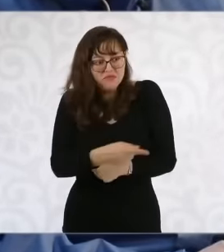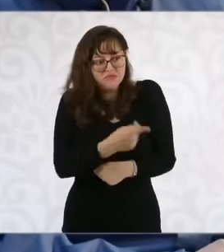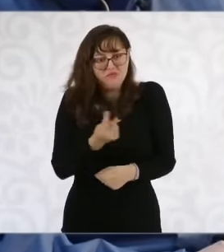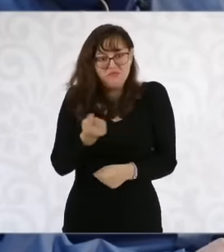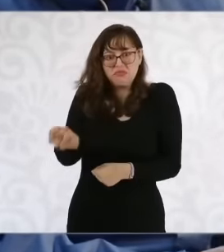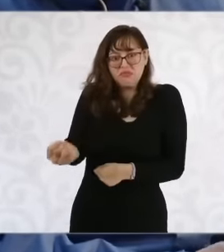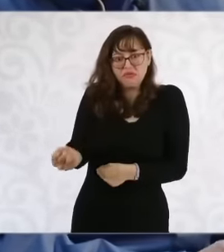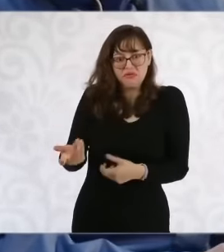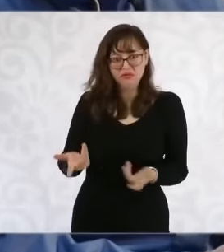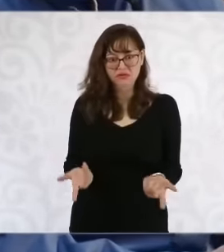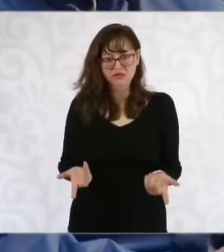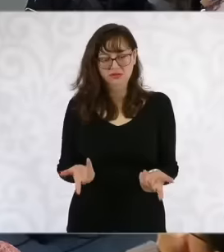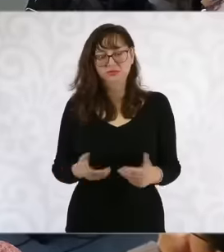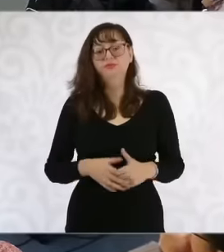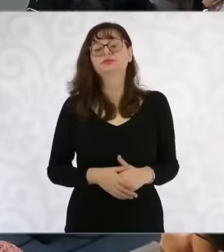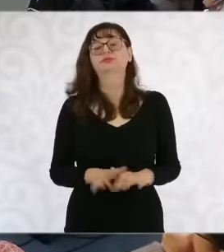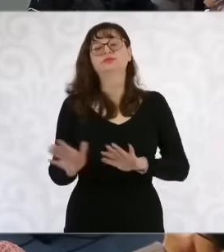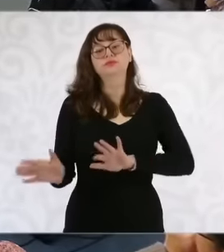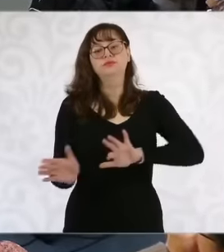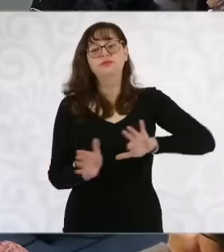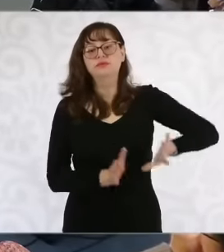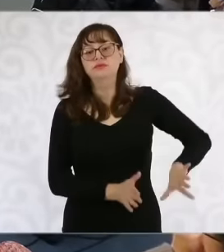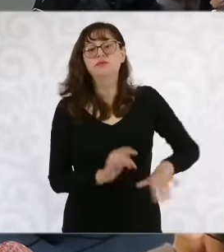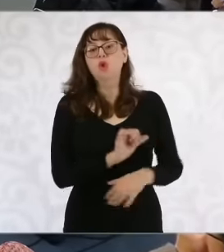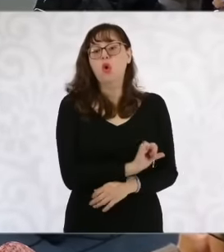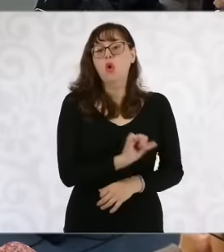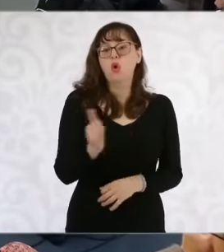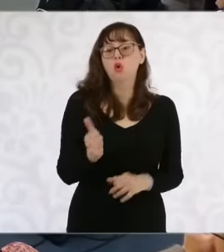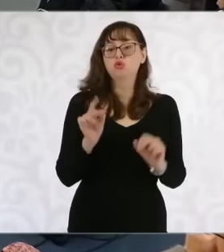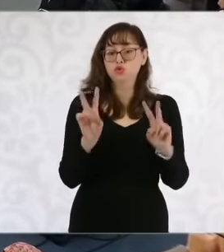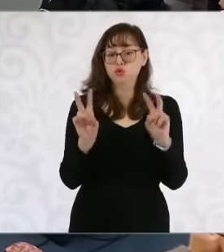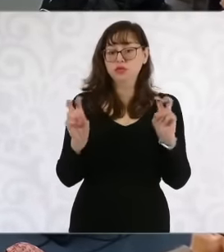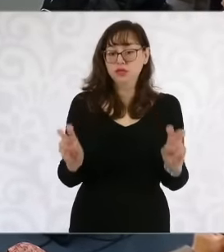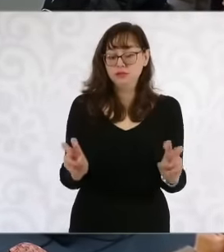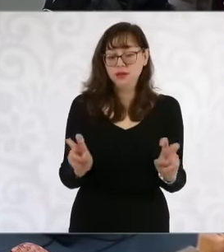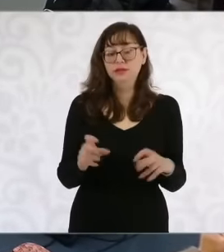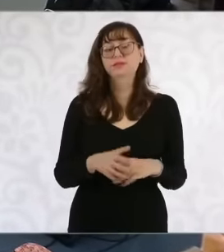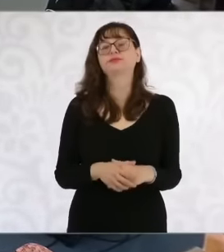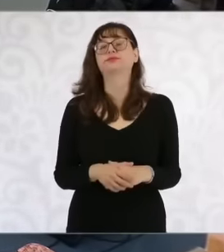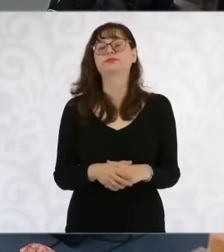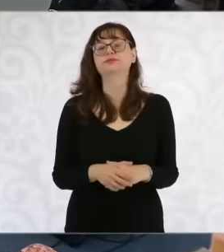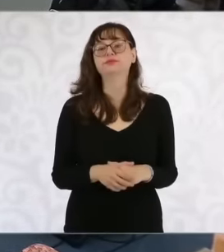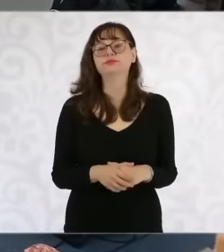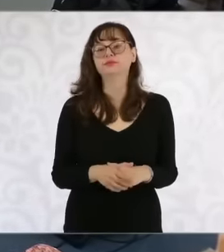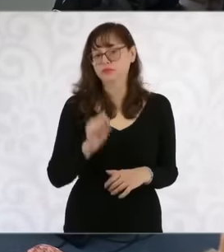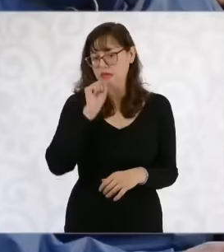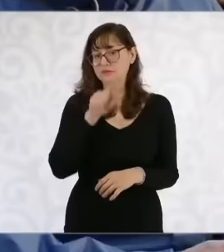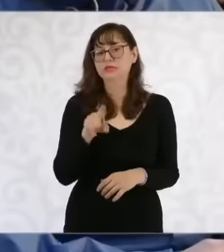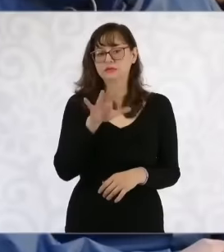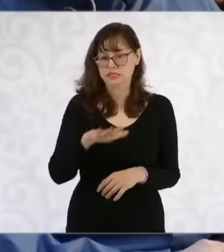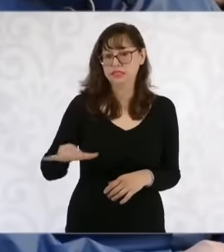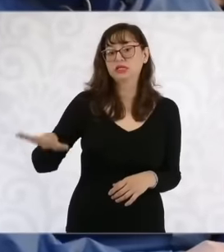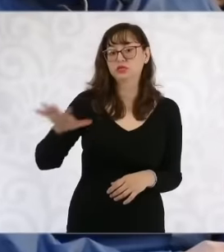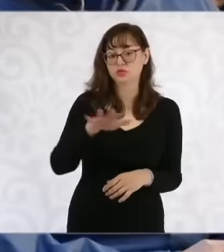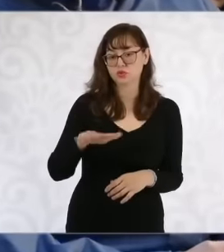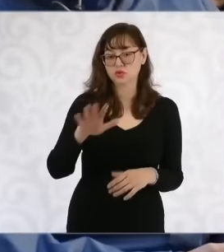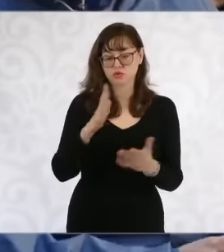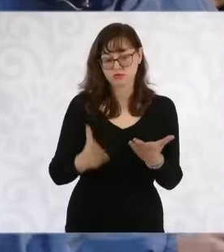uh another matter that has to do with uh the region Here I also brought uh with the